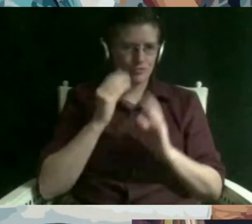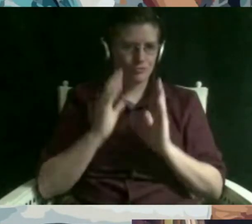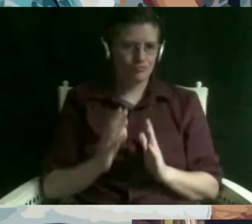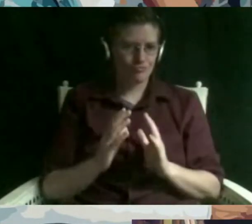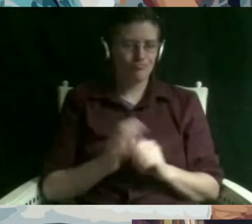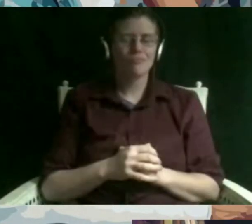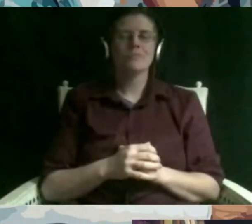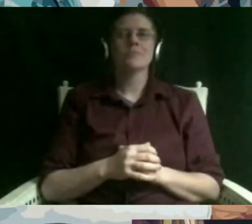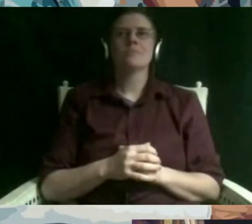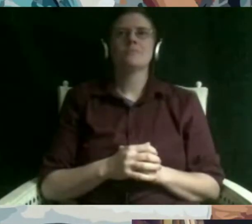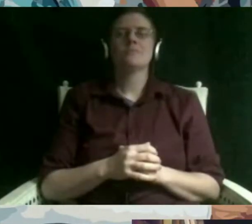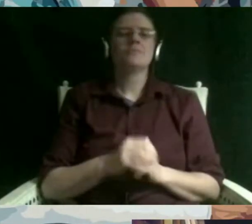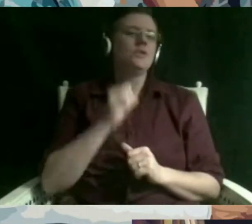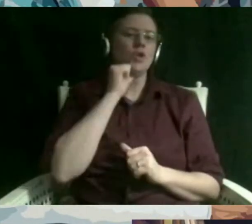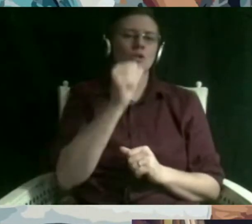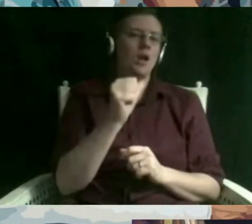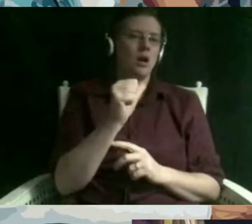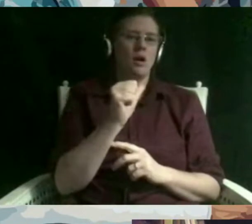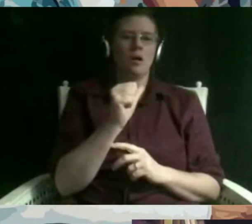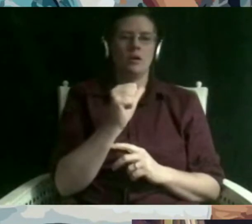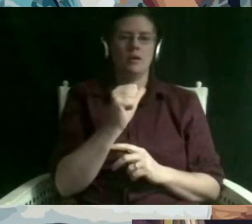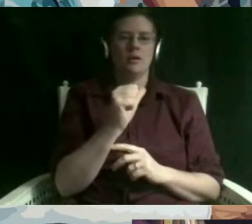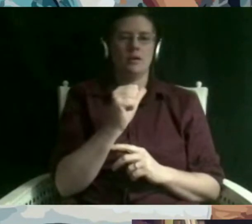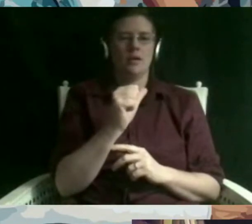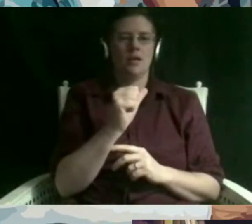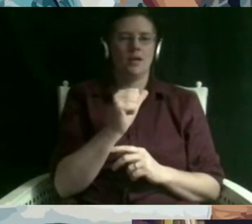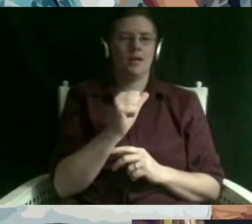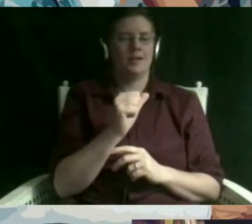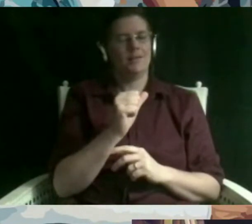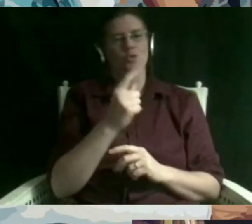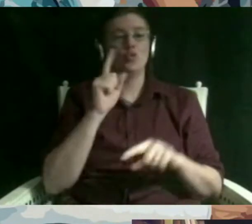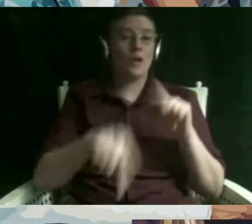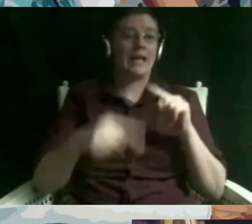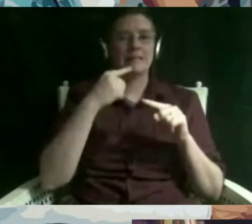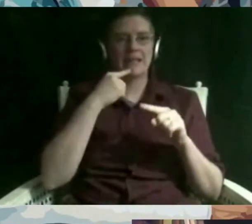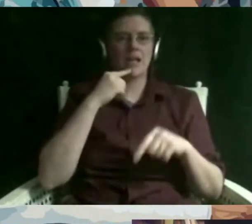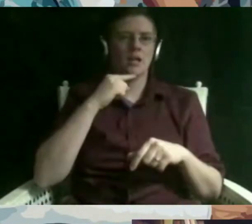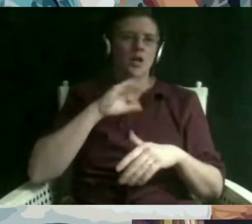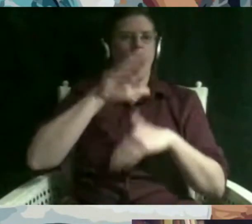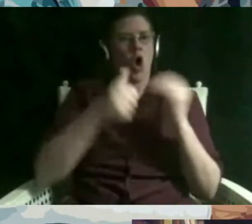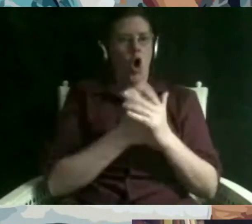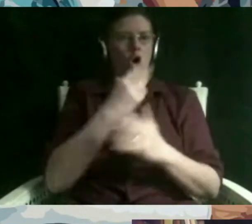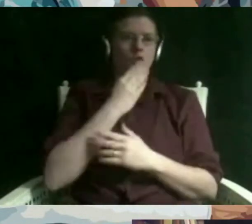one single statement i can make along the lines of like all jews believe this all jews do this